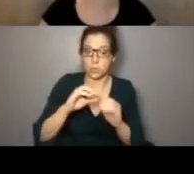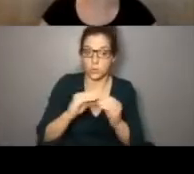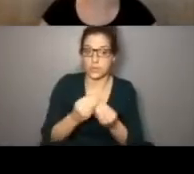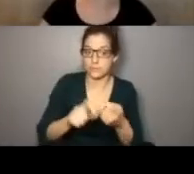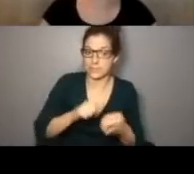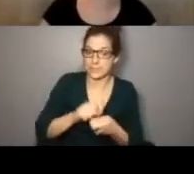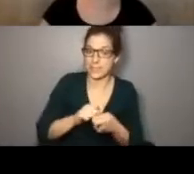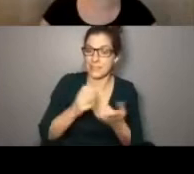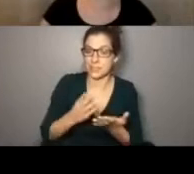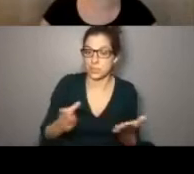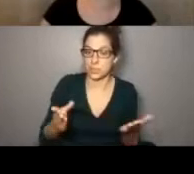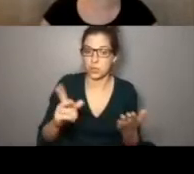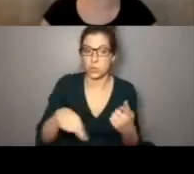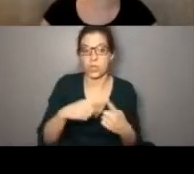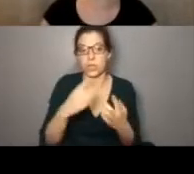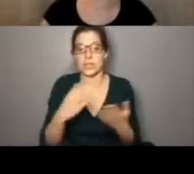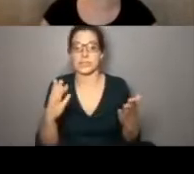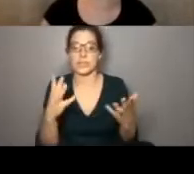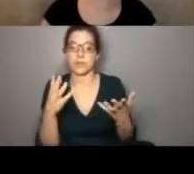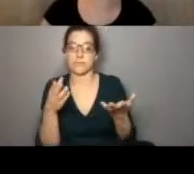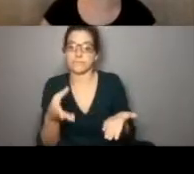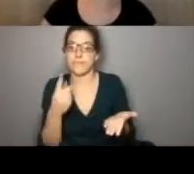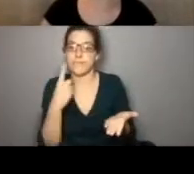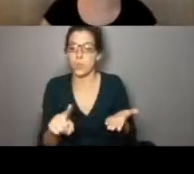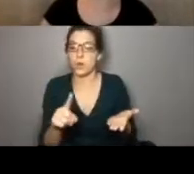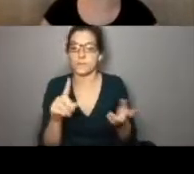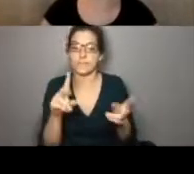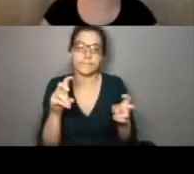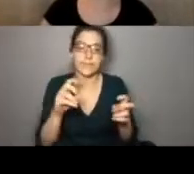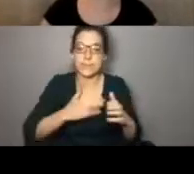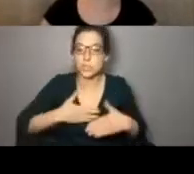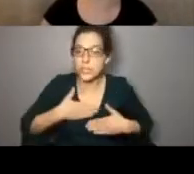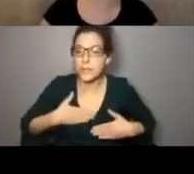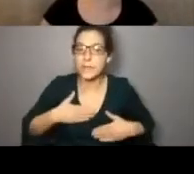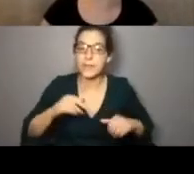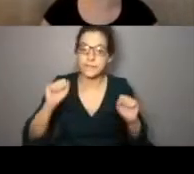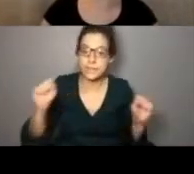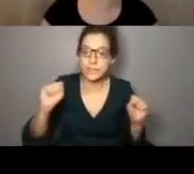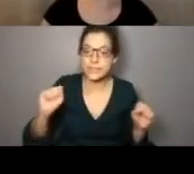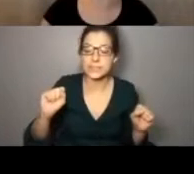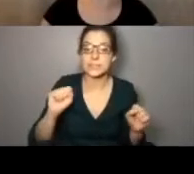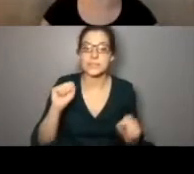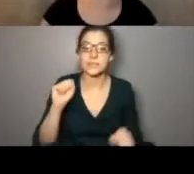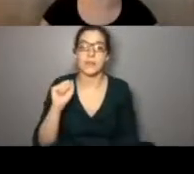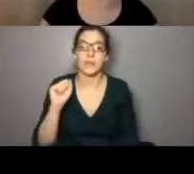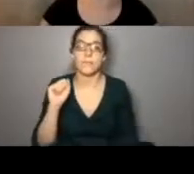organization-specific materials when there are things that are existing for , say, entertainment and fitness